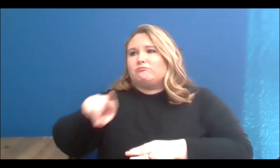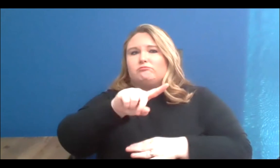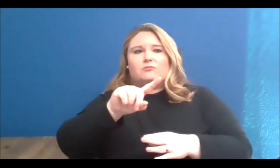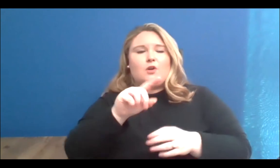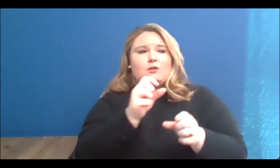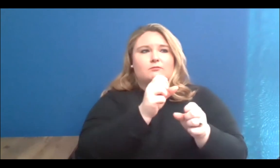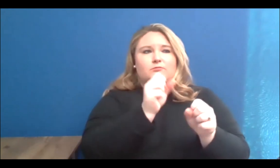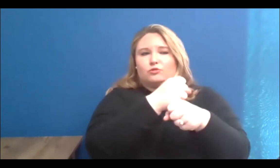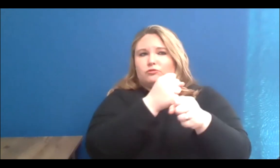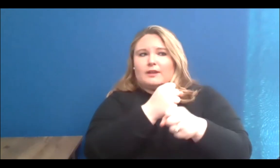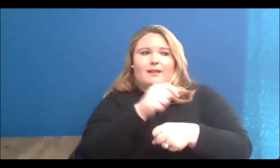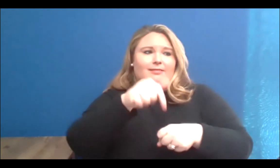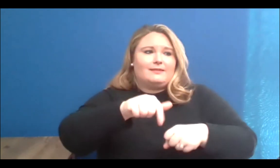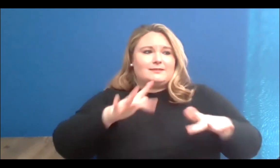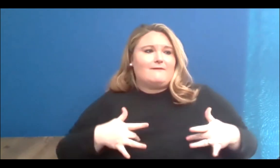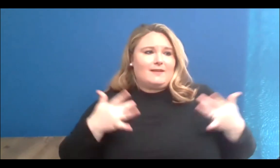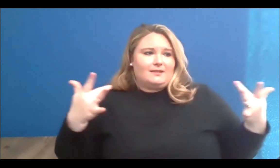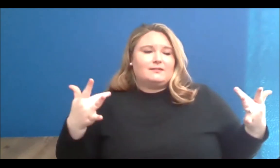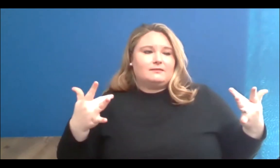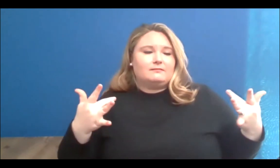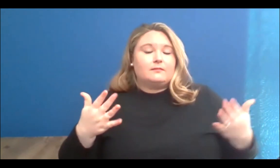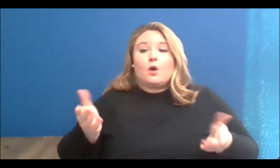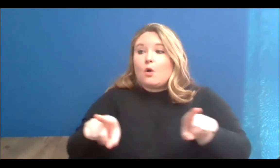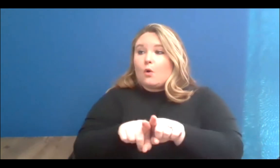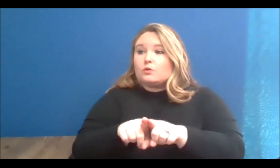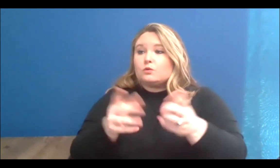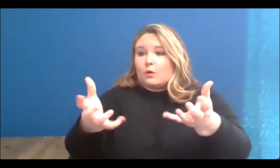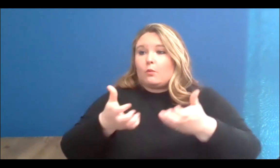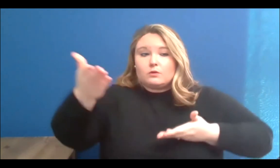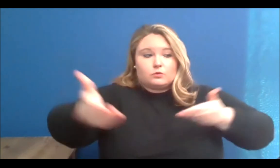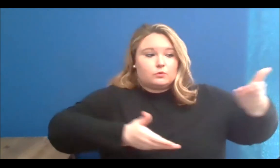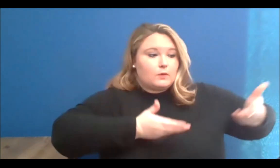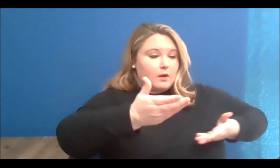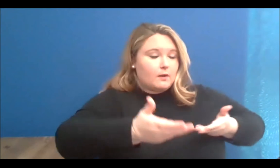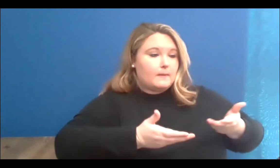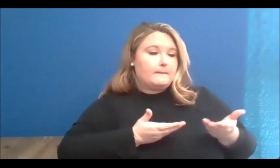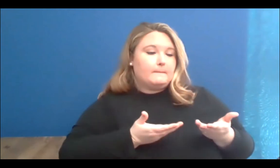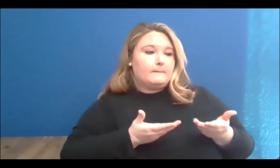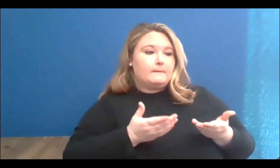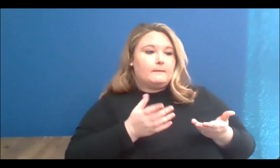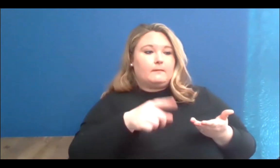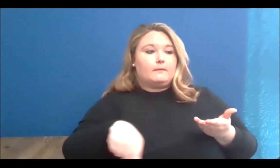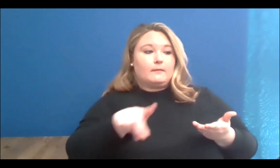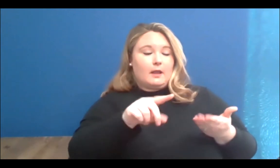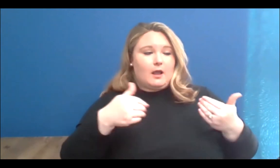to welcome and to recognize the important work that our ASL interpreters are doing